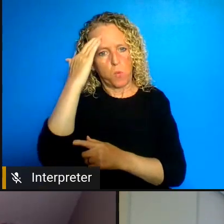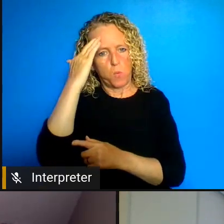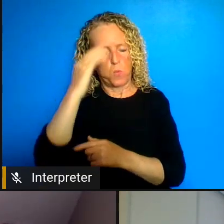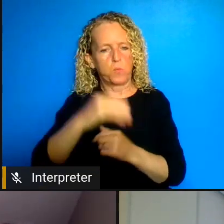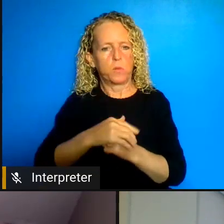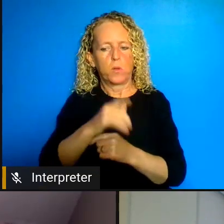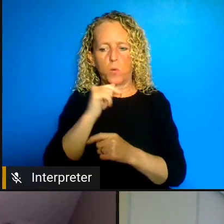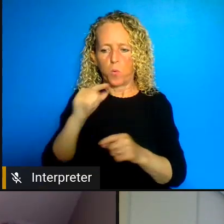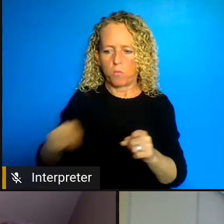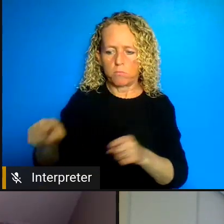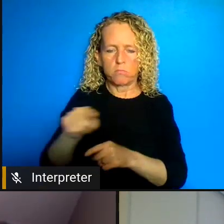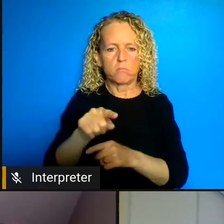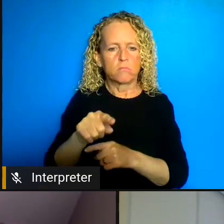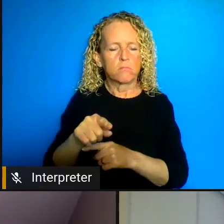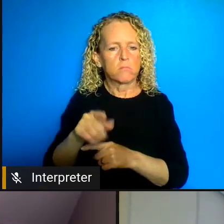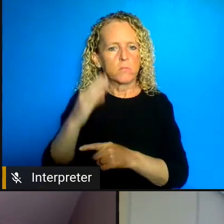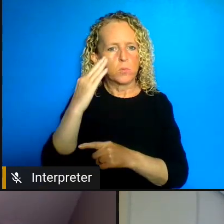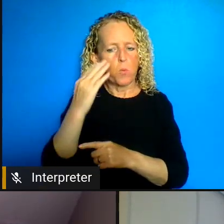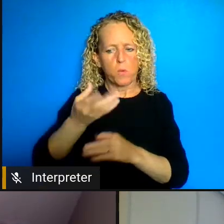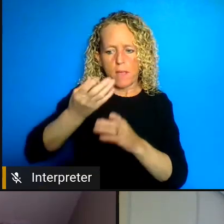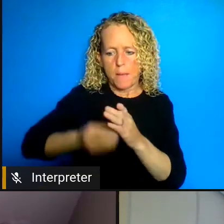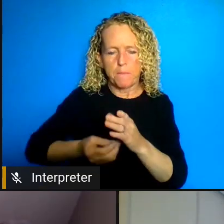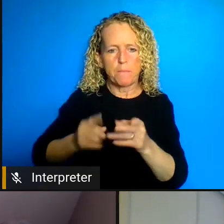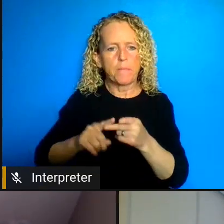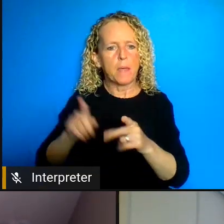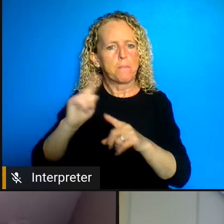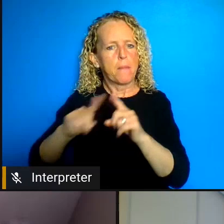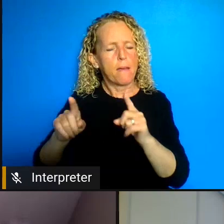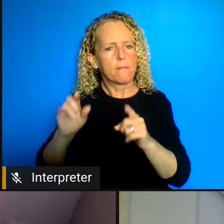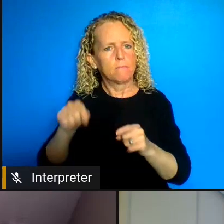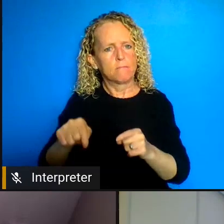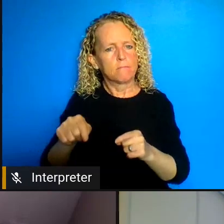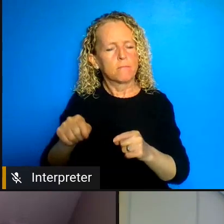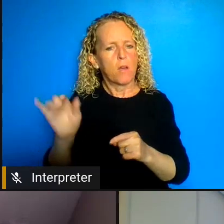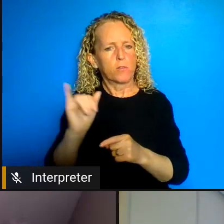community has to have the relationships and are on the ground to try and respond